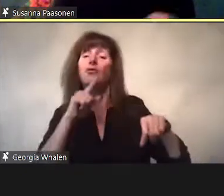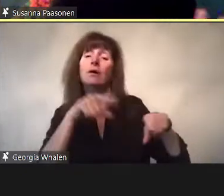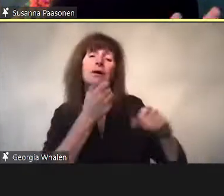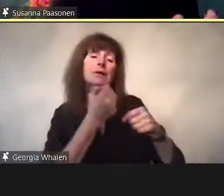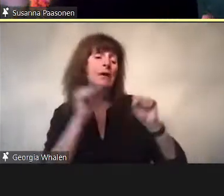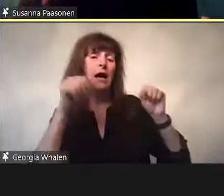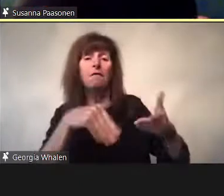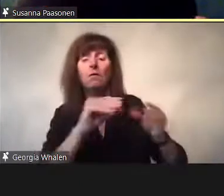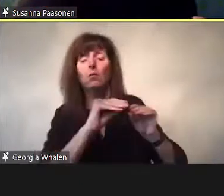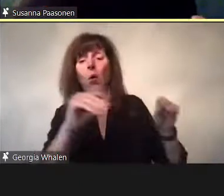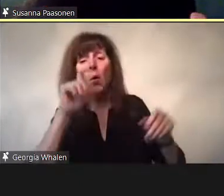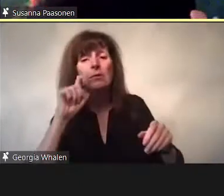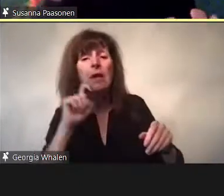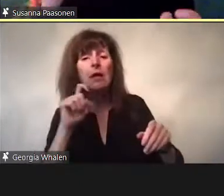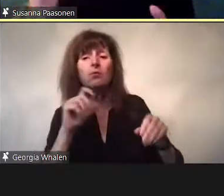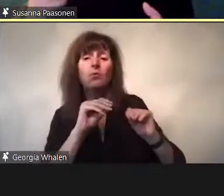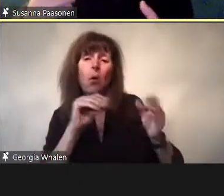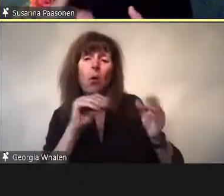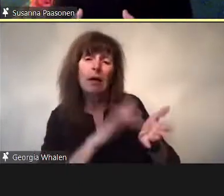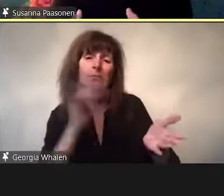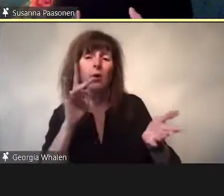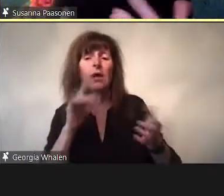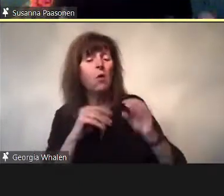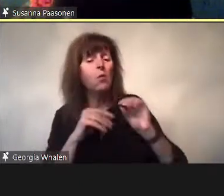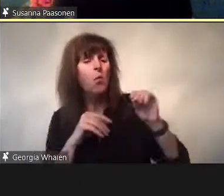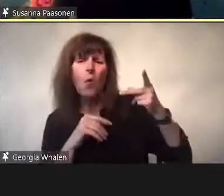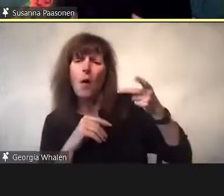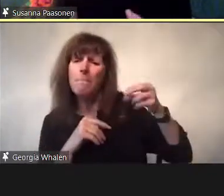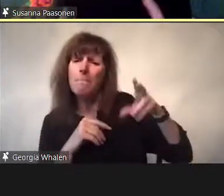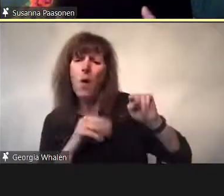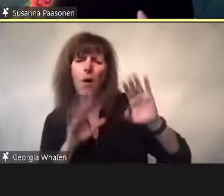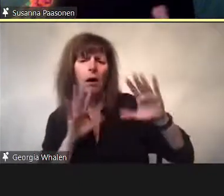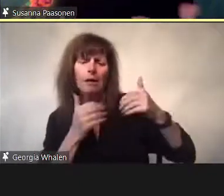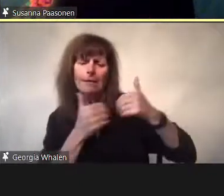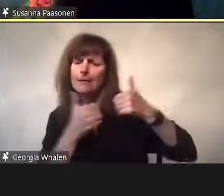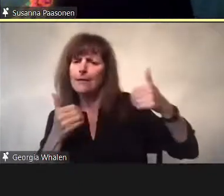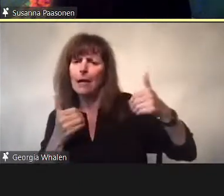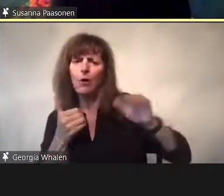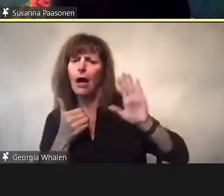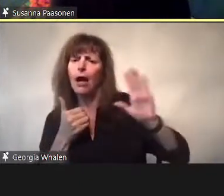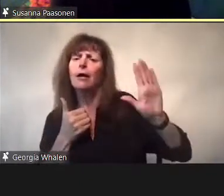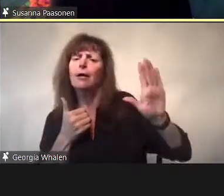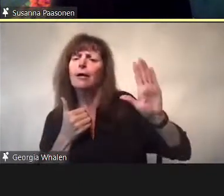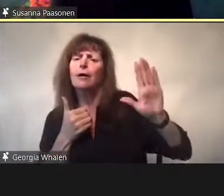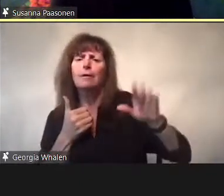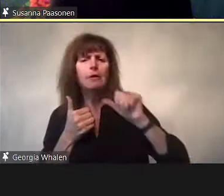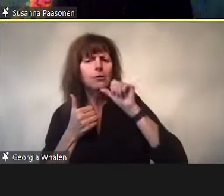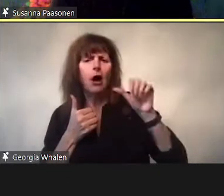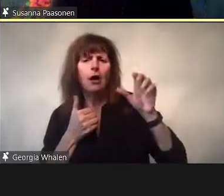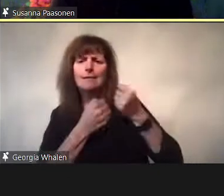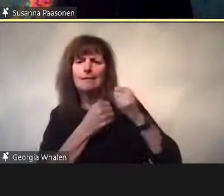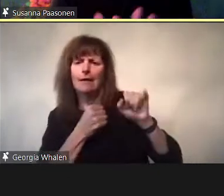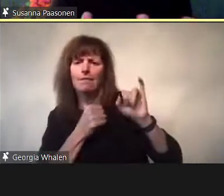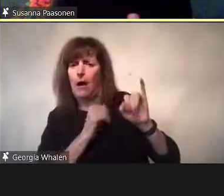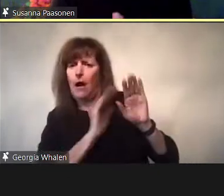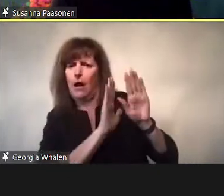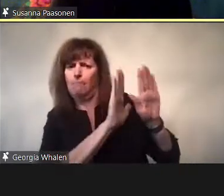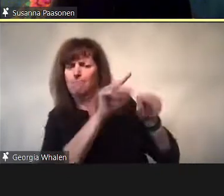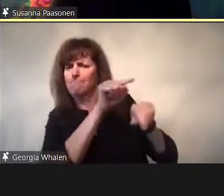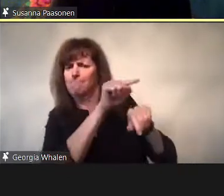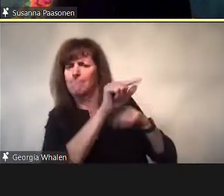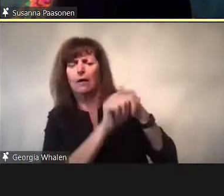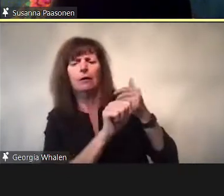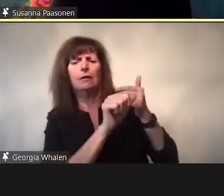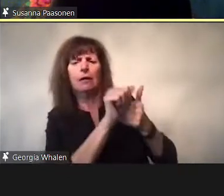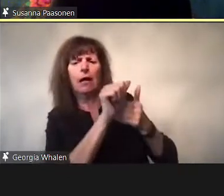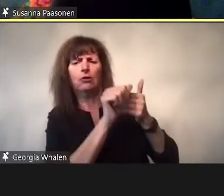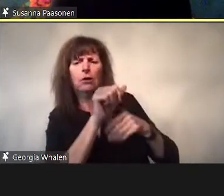what happens is this boundary work w here social media is marked away from the dirty bits.